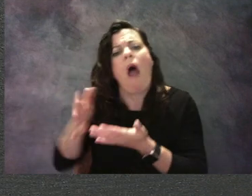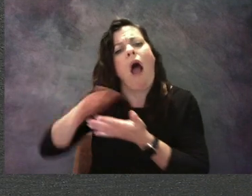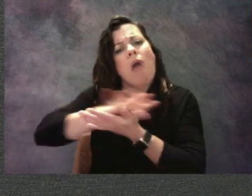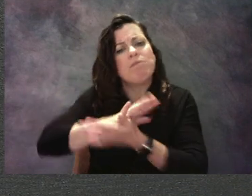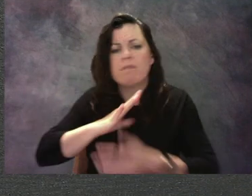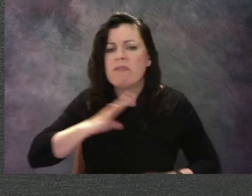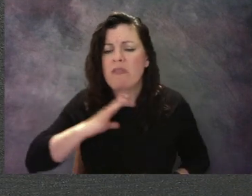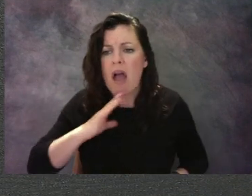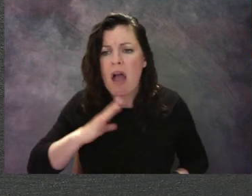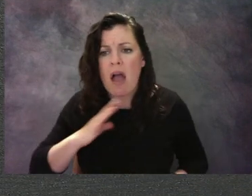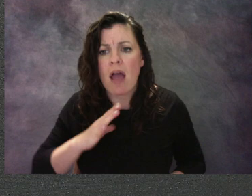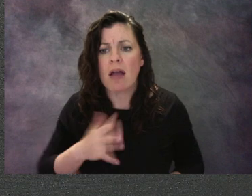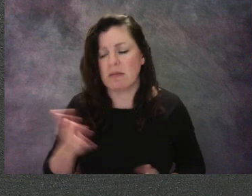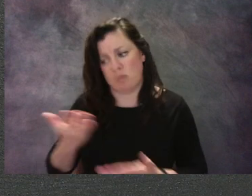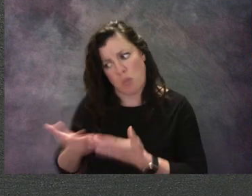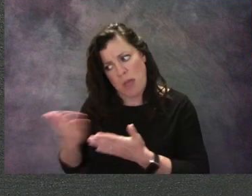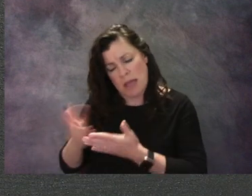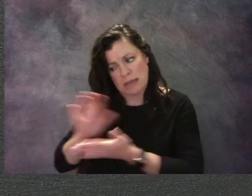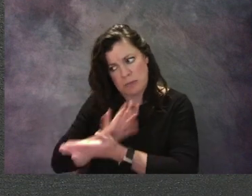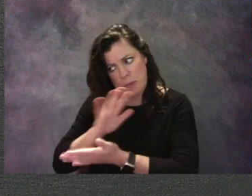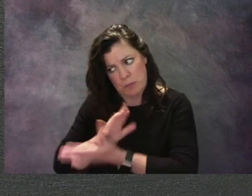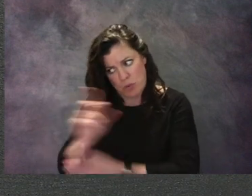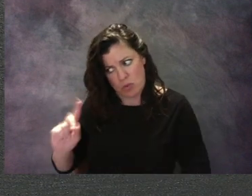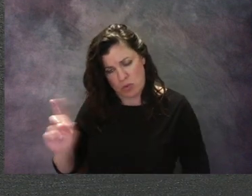Regina smoothed out her new piece of paper.